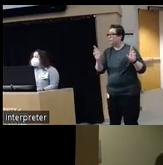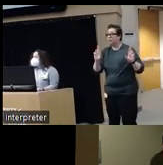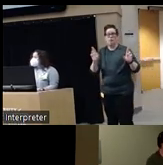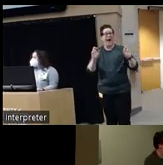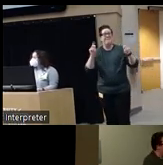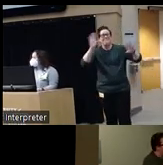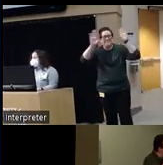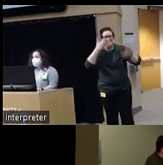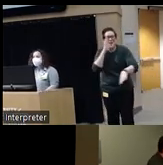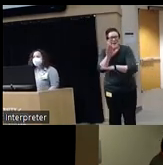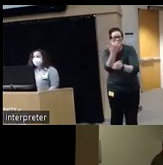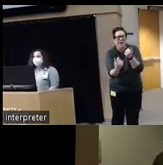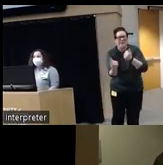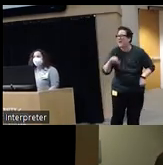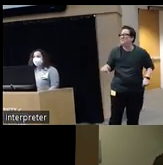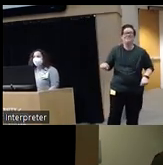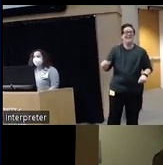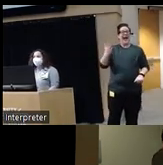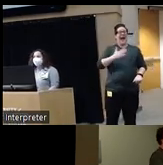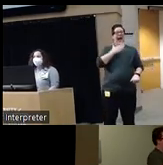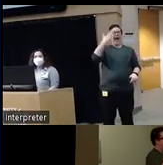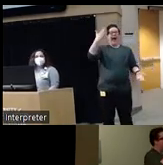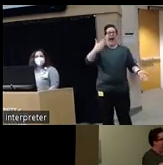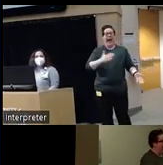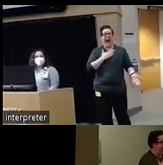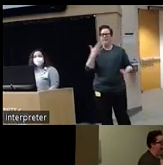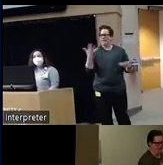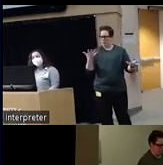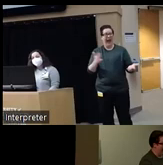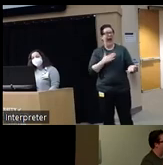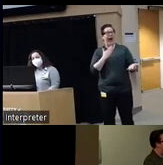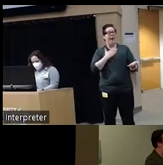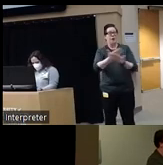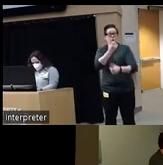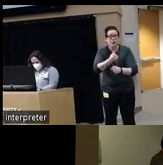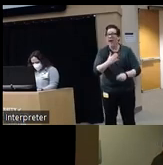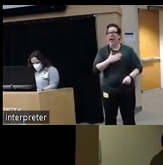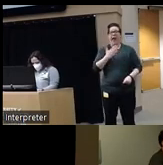hello good afternoon everybody and happy happy what happy New Year happy first Grand rounds